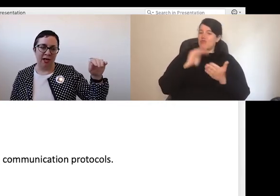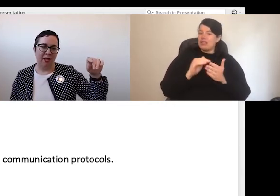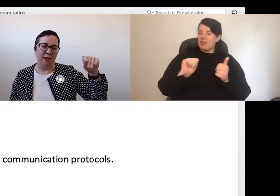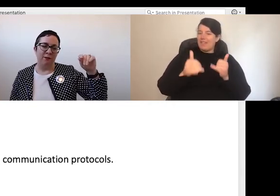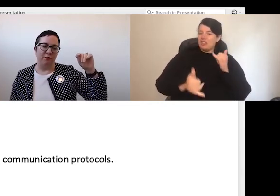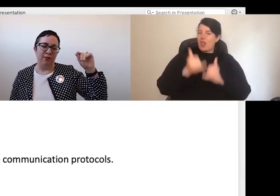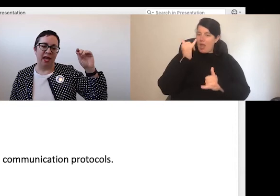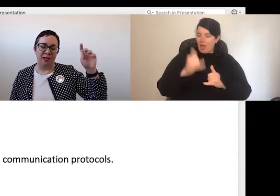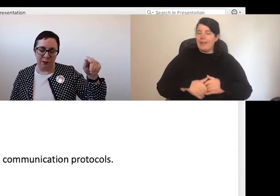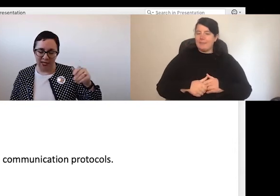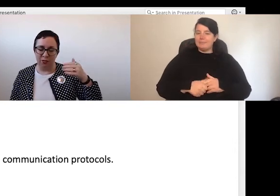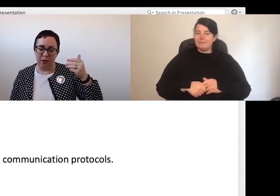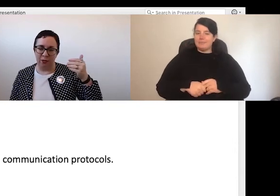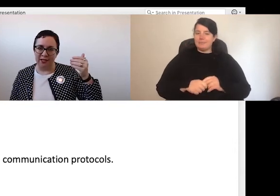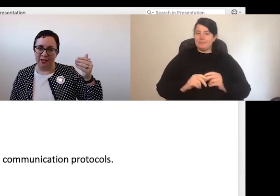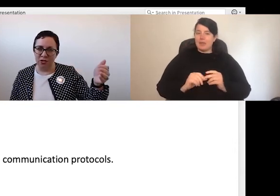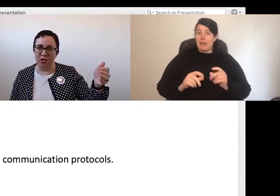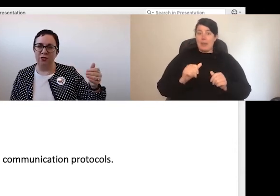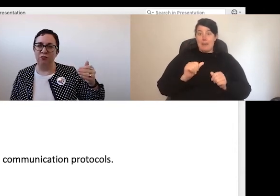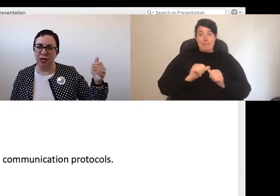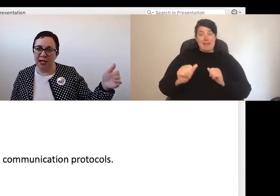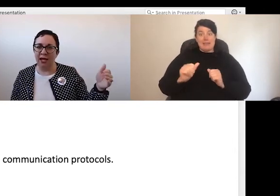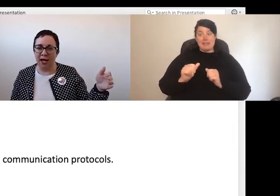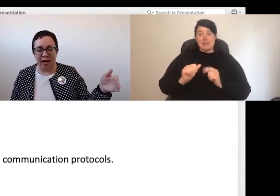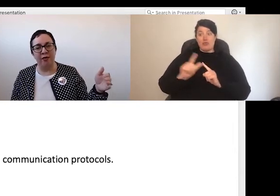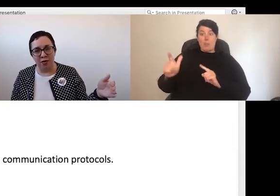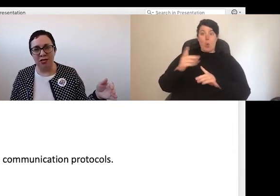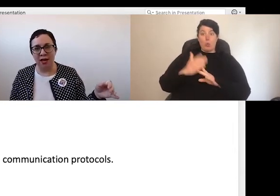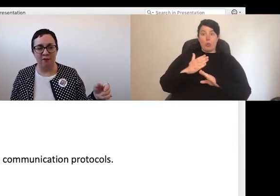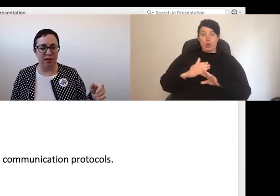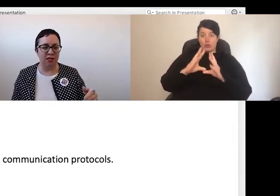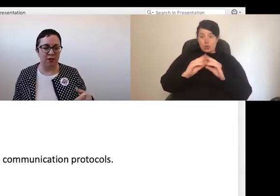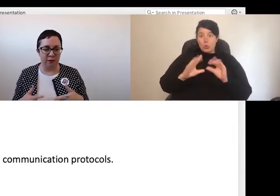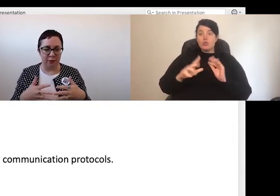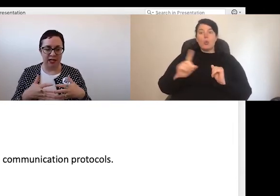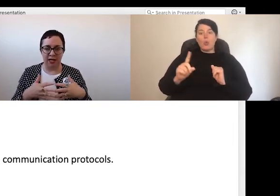And the best remote work solutions are really those that have been developed by tachls --